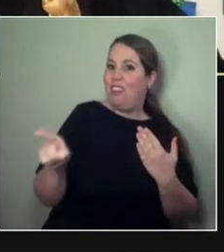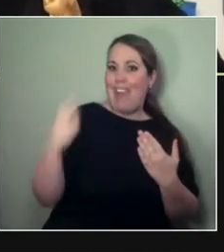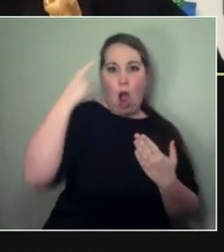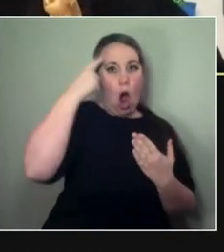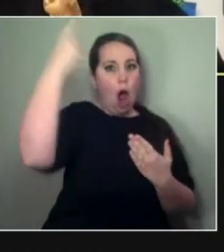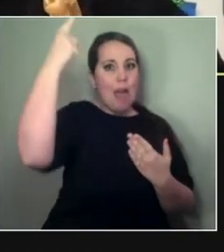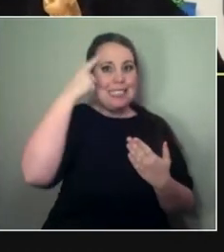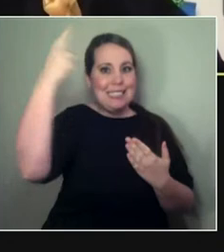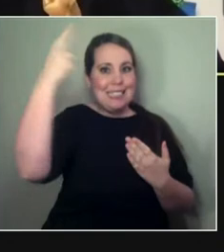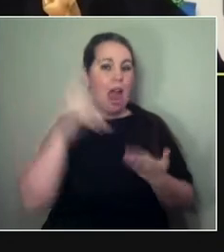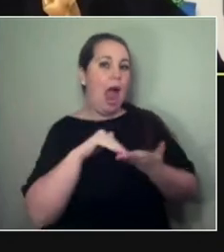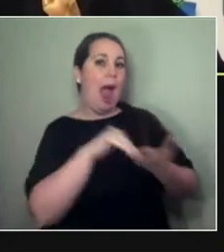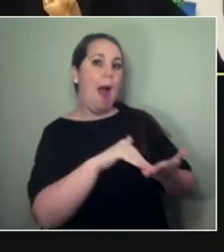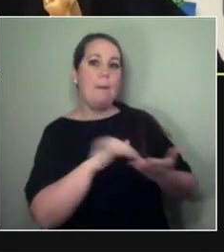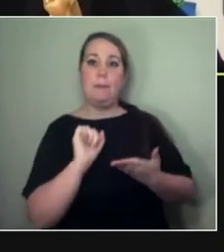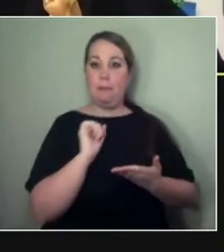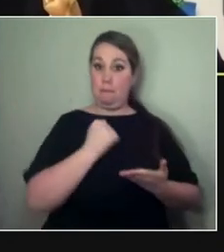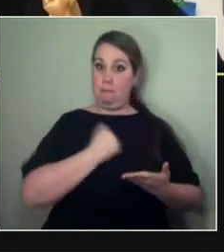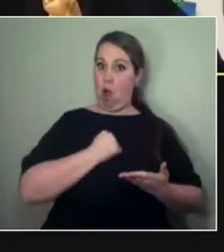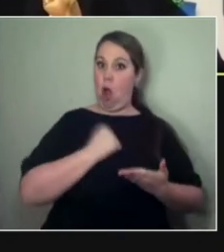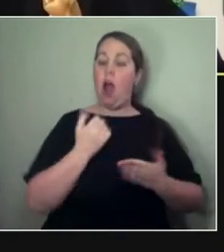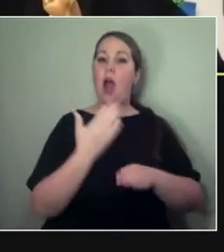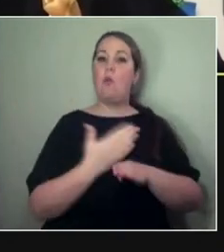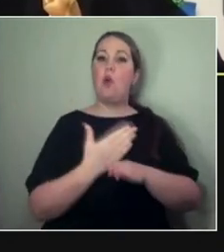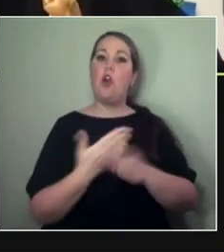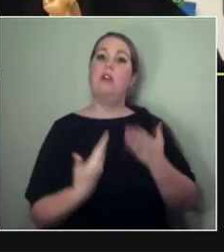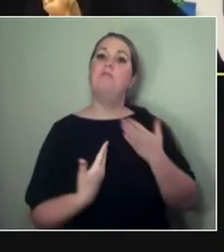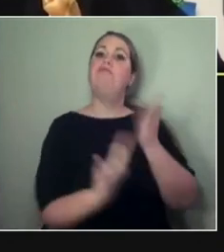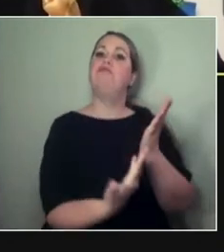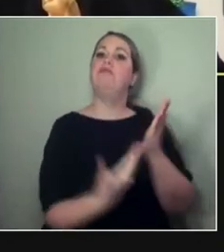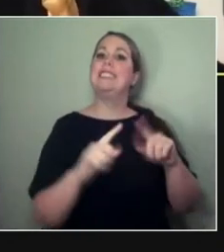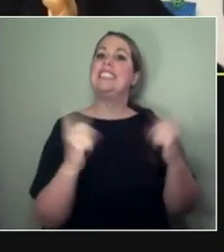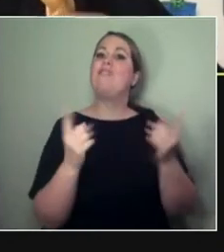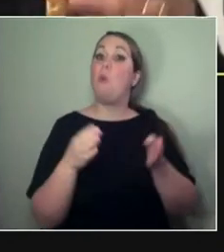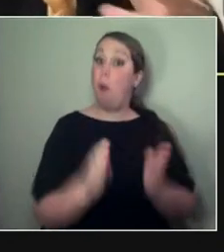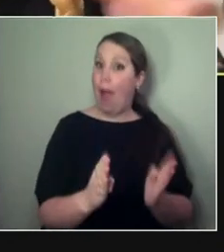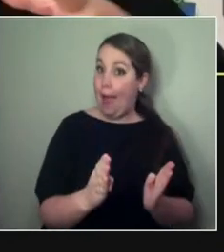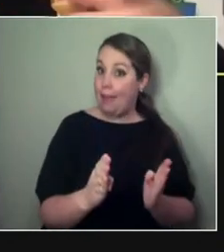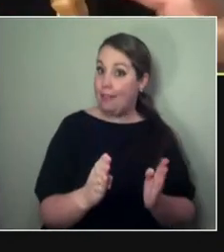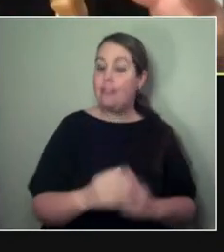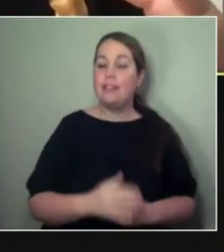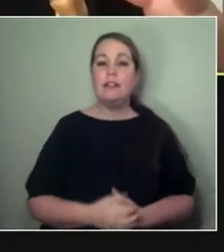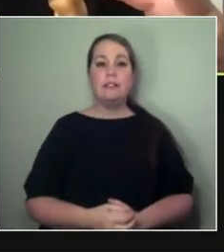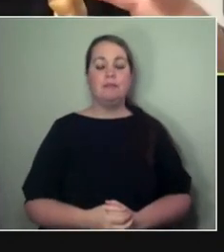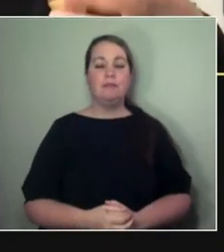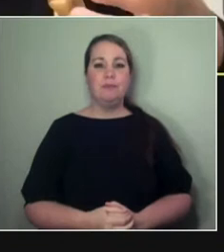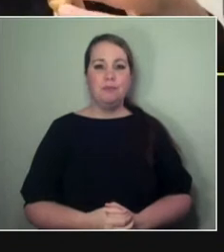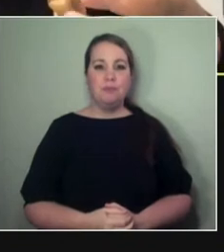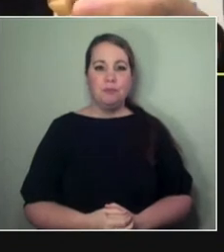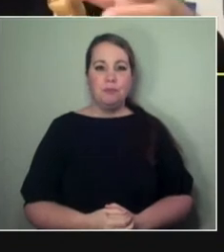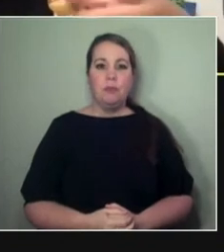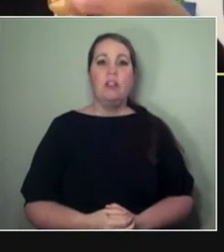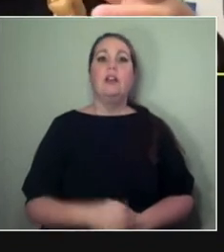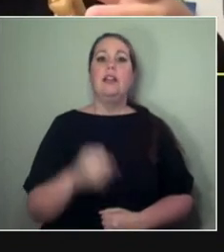It really resonated, what you were saying around, you know, how much can it move before you don't lose